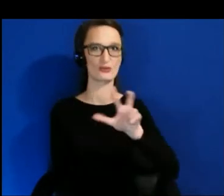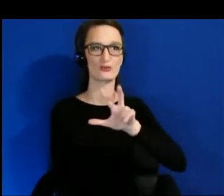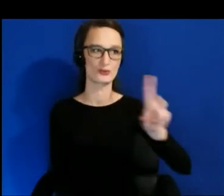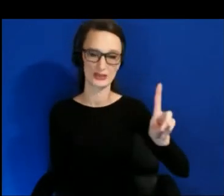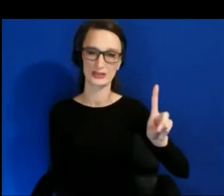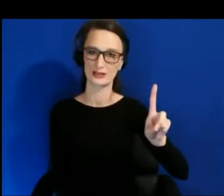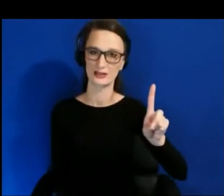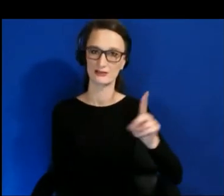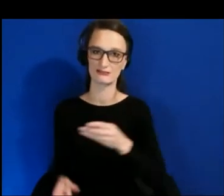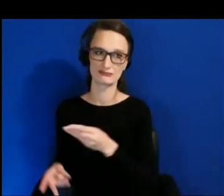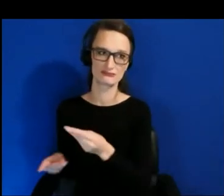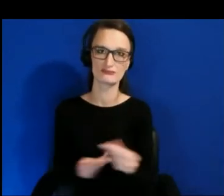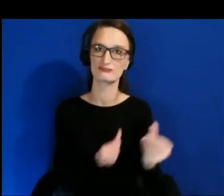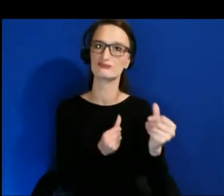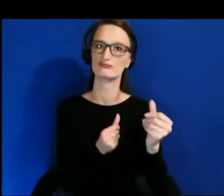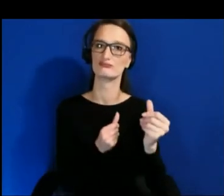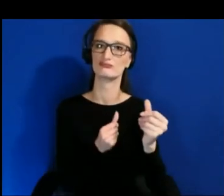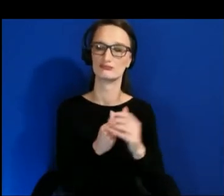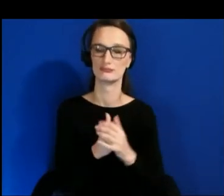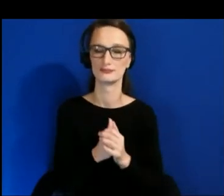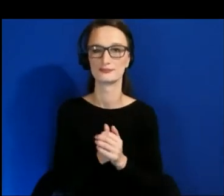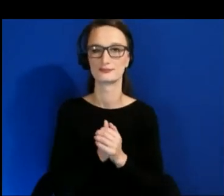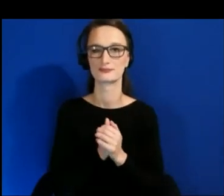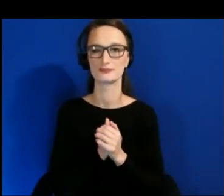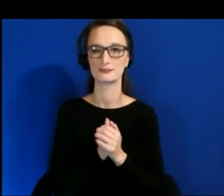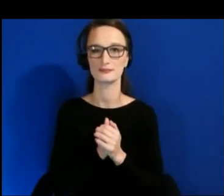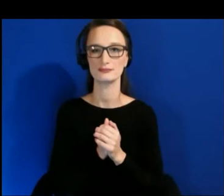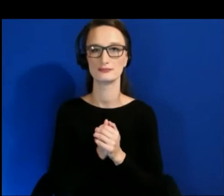around yourself.